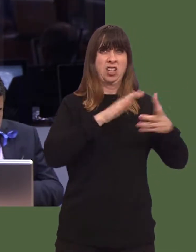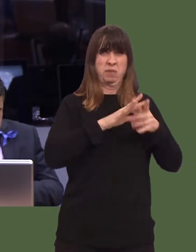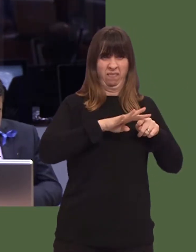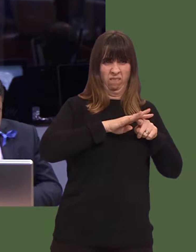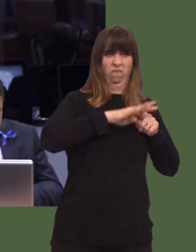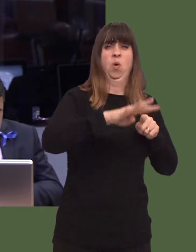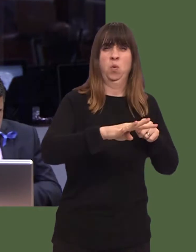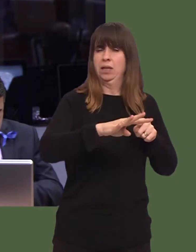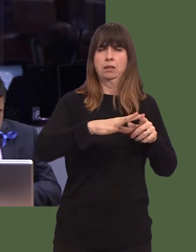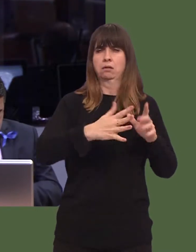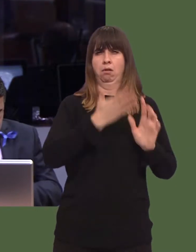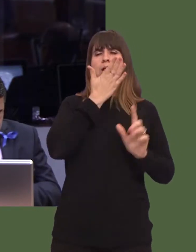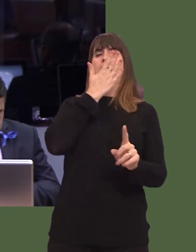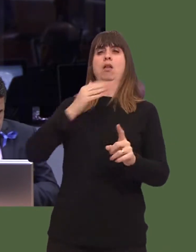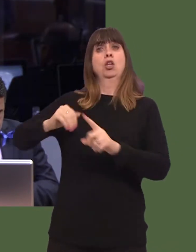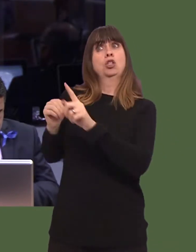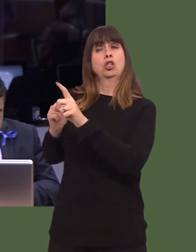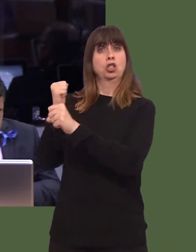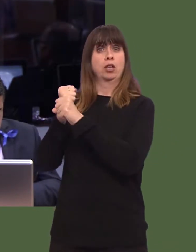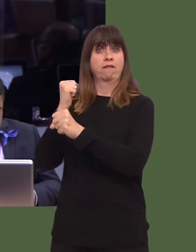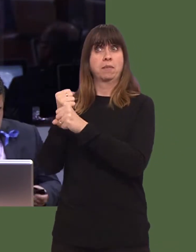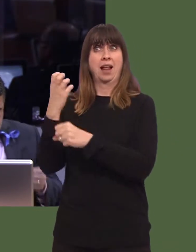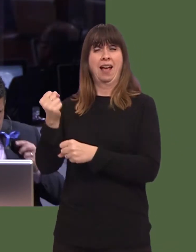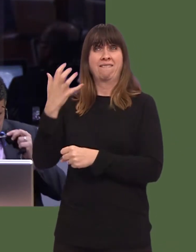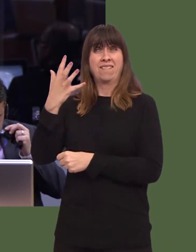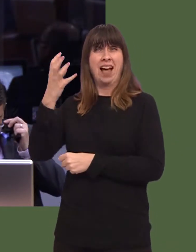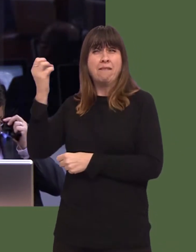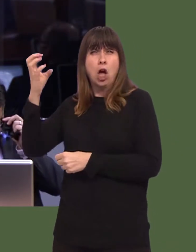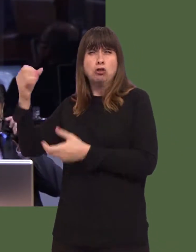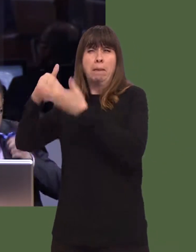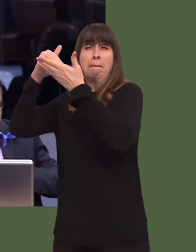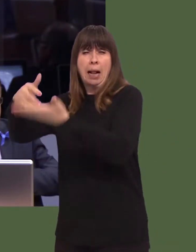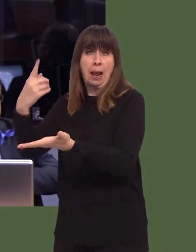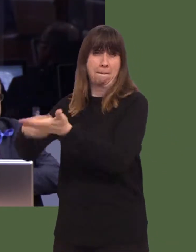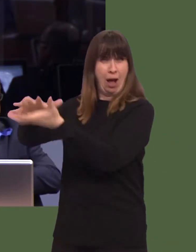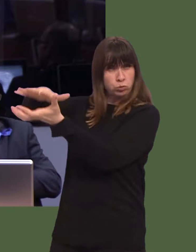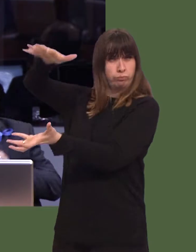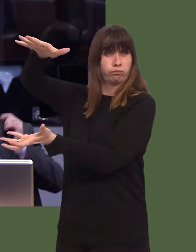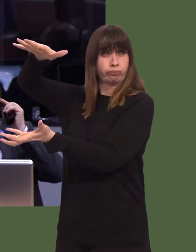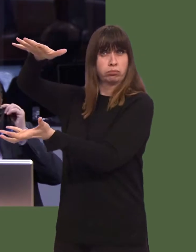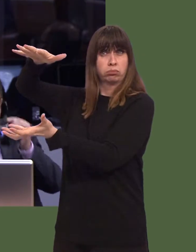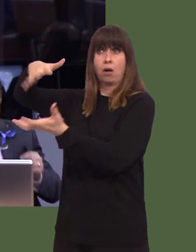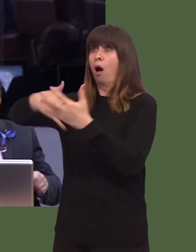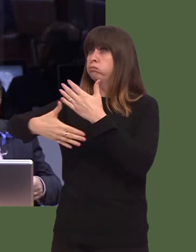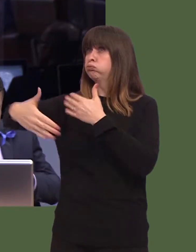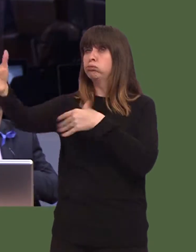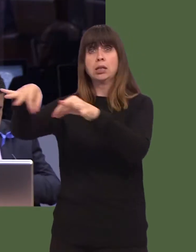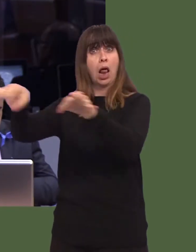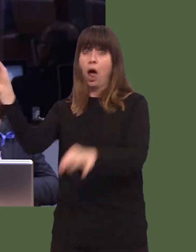The Scottish Government has created a £500 million fund with an open window for applications over three years.